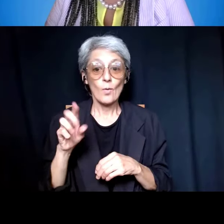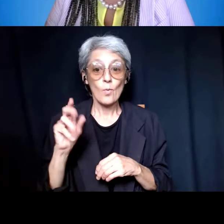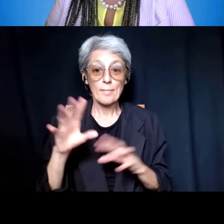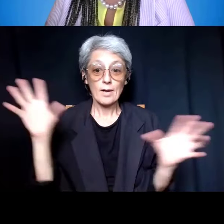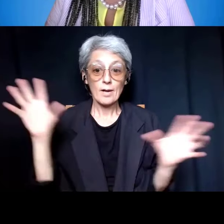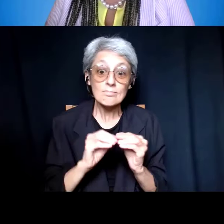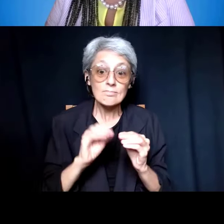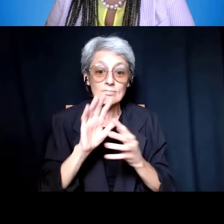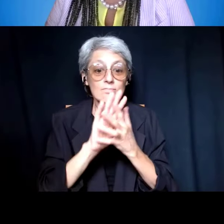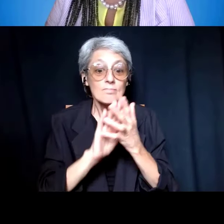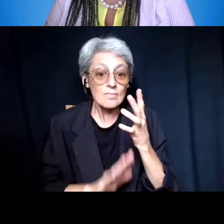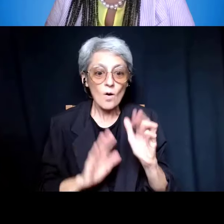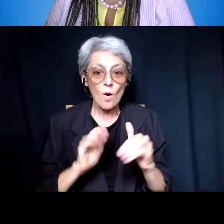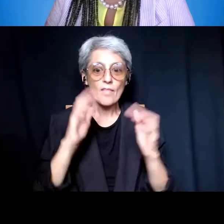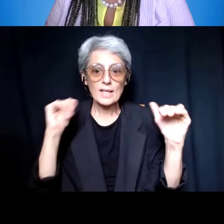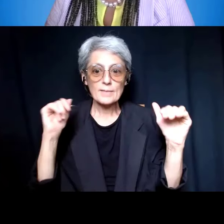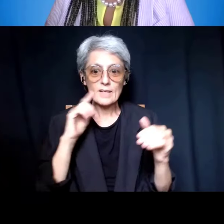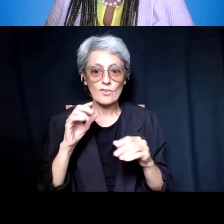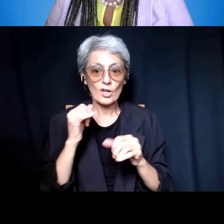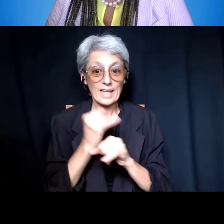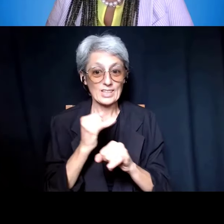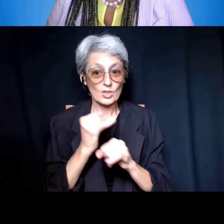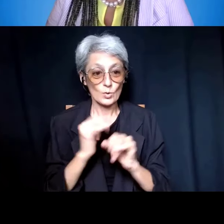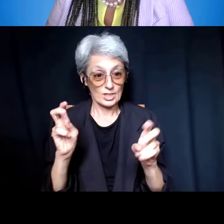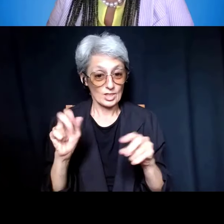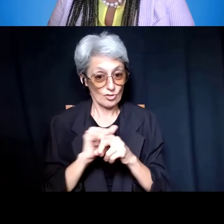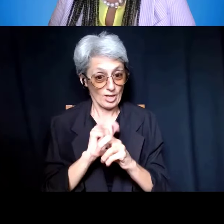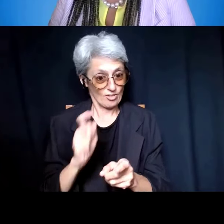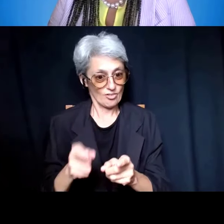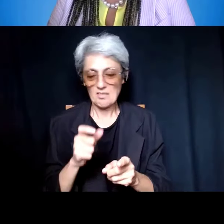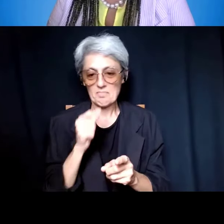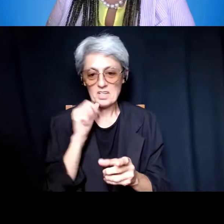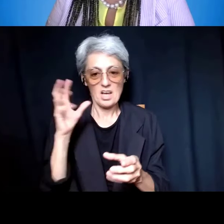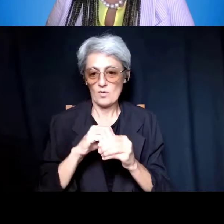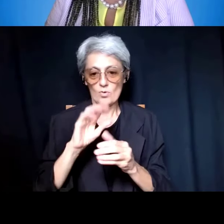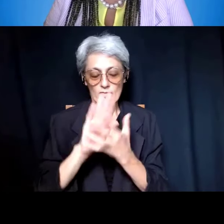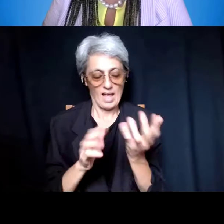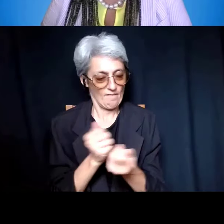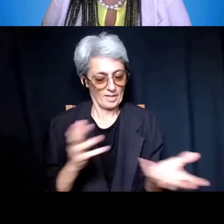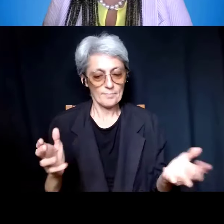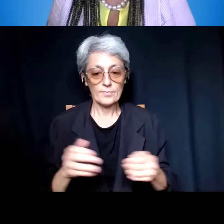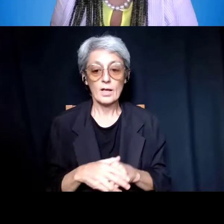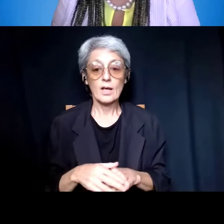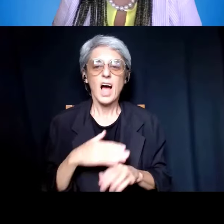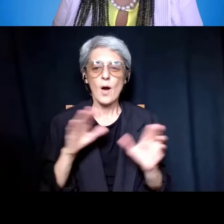for Institutional Training Grants, and so before I actually introduce the team and we get started with the presentation,